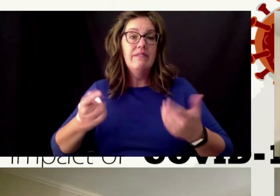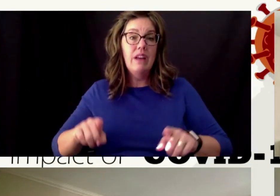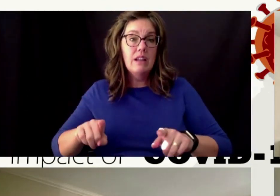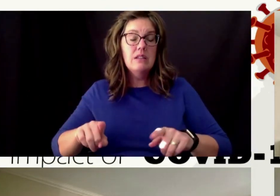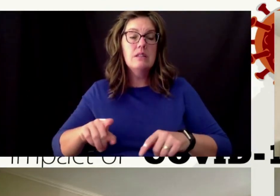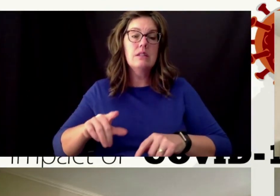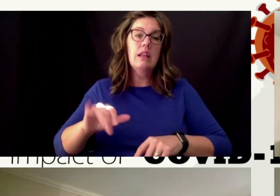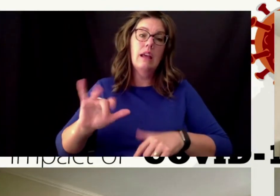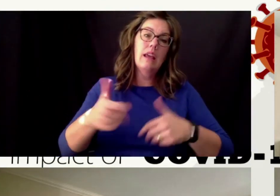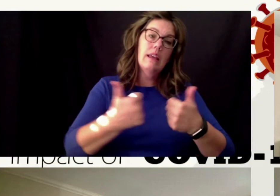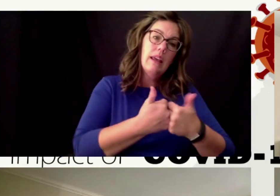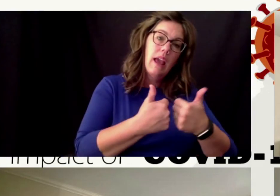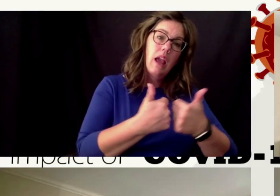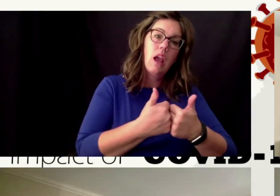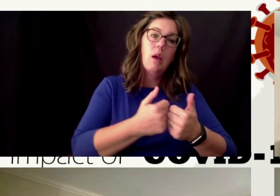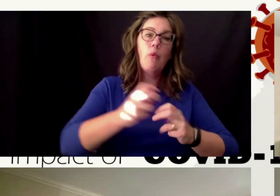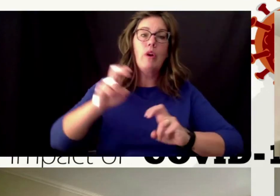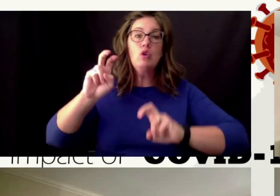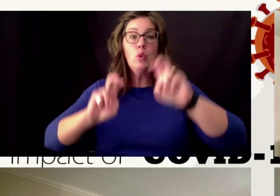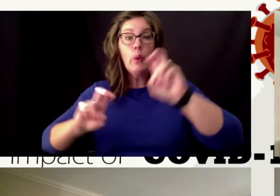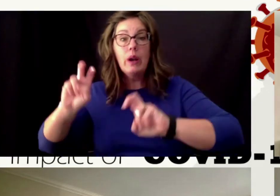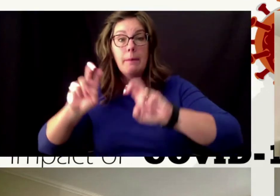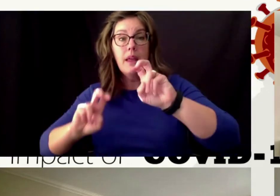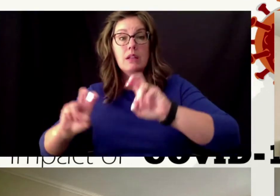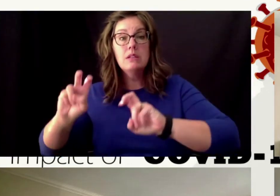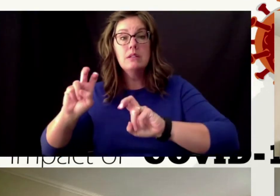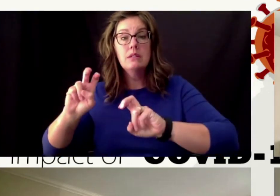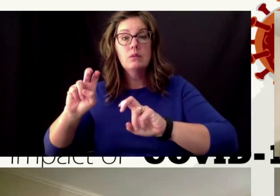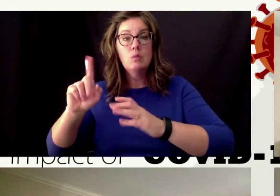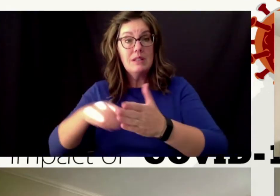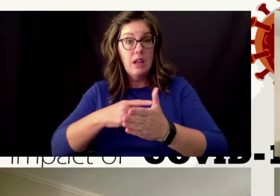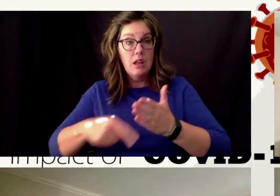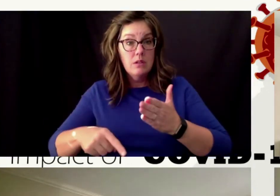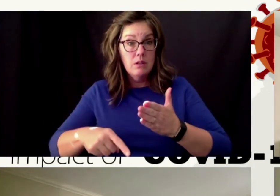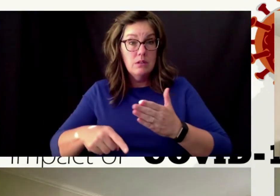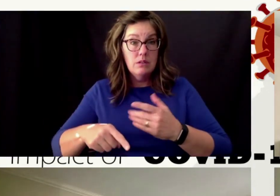tournament or something like that but there wasn't a good sense that this was going to last longer